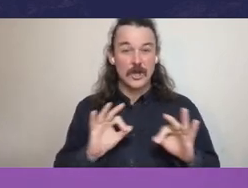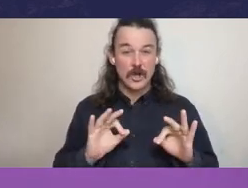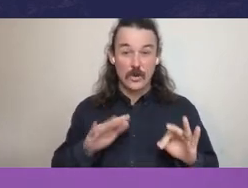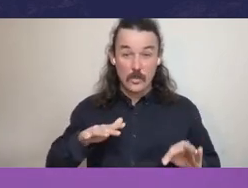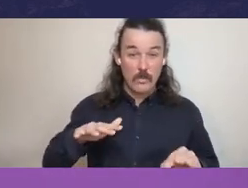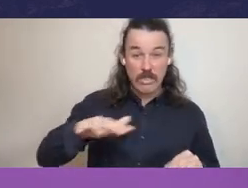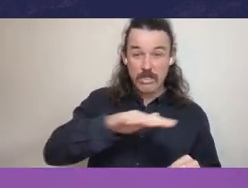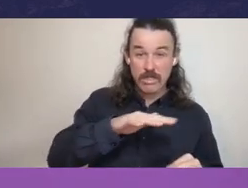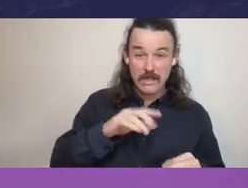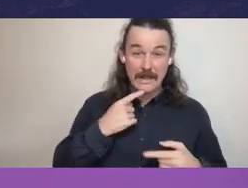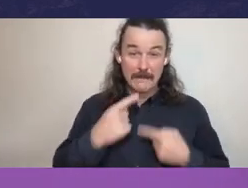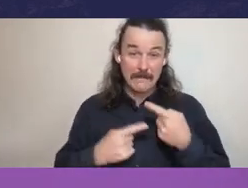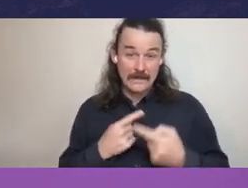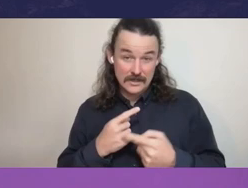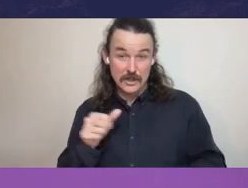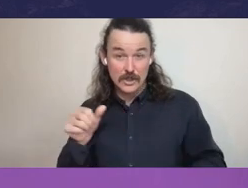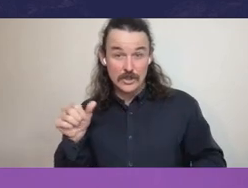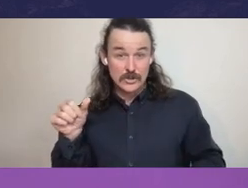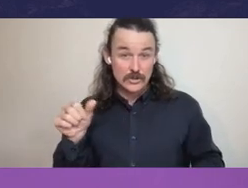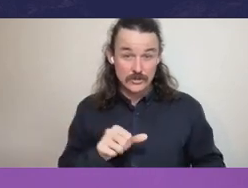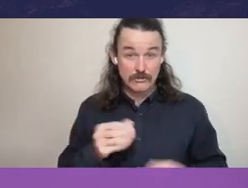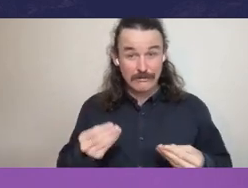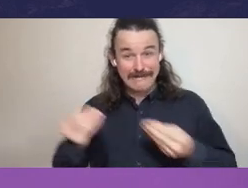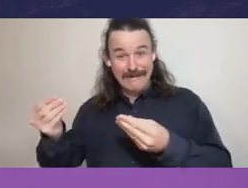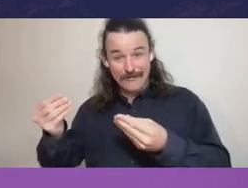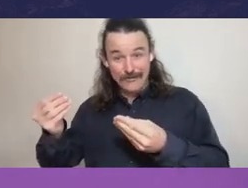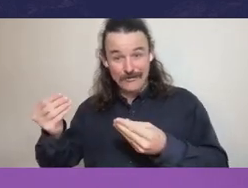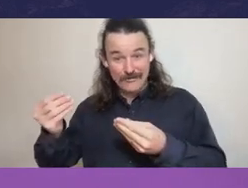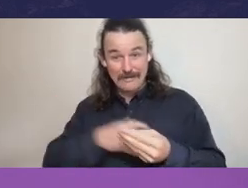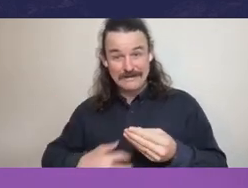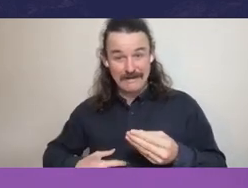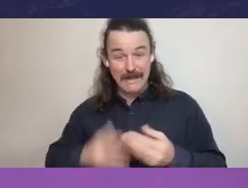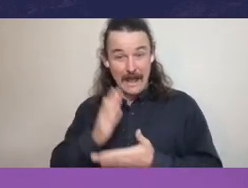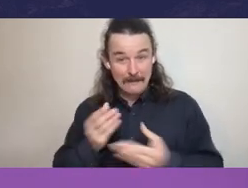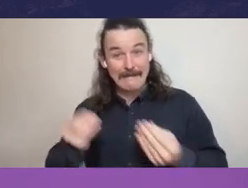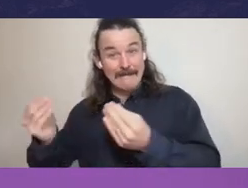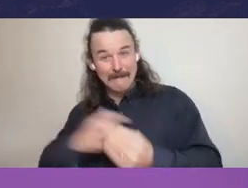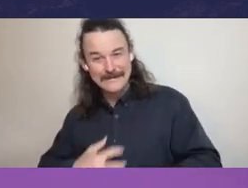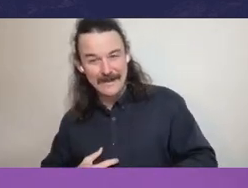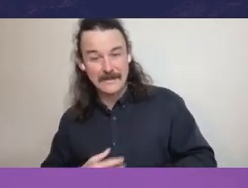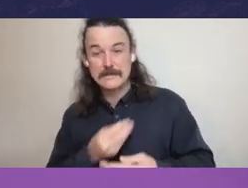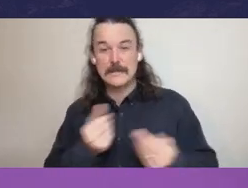that should have been referred to a minister was being referred up. And I just wonder whether that was